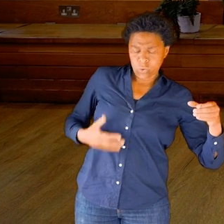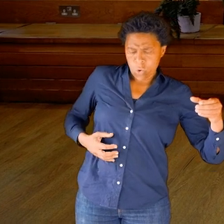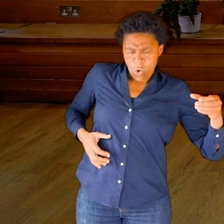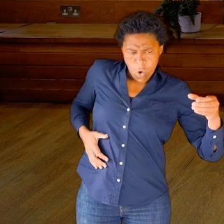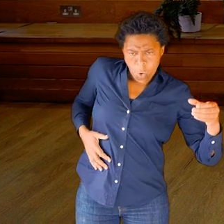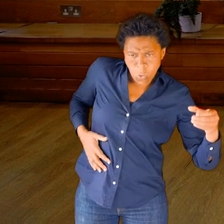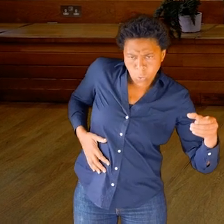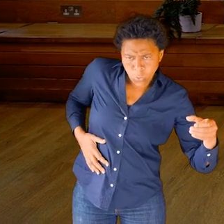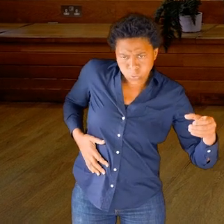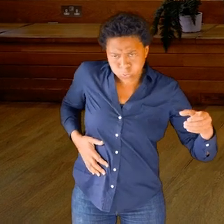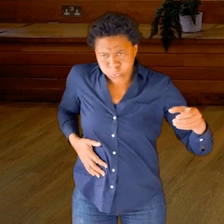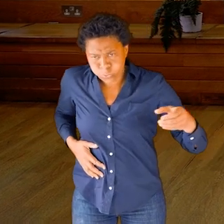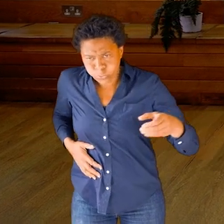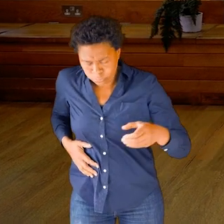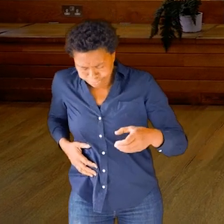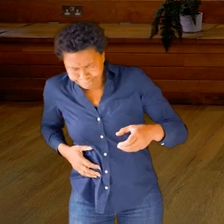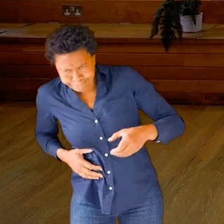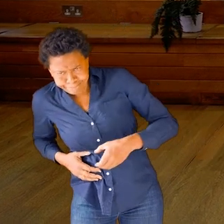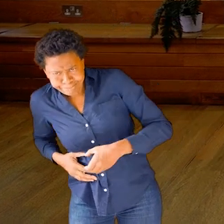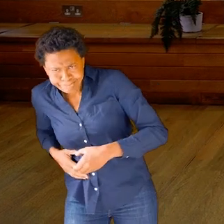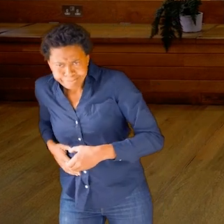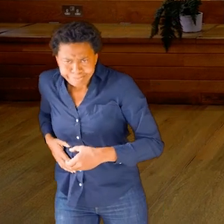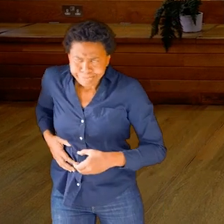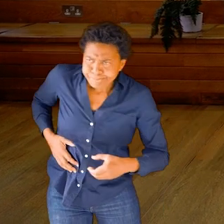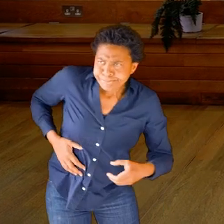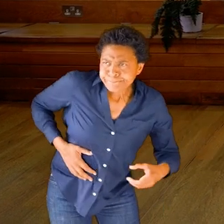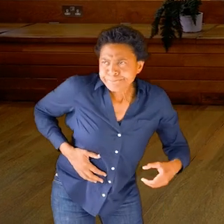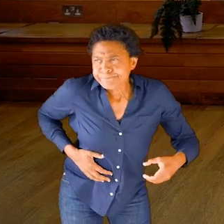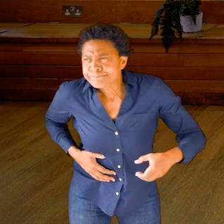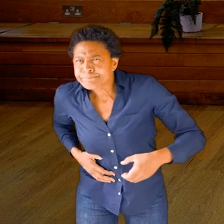liquid container of your abdomen and the containers of the organs within.